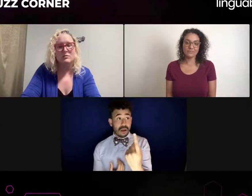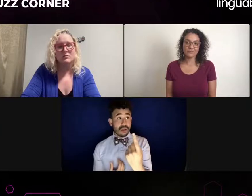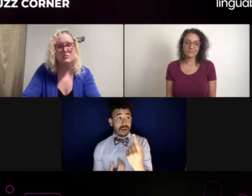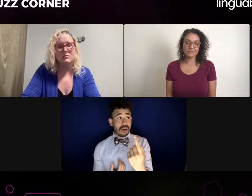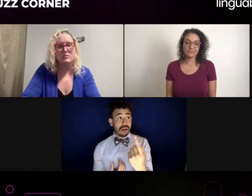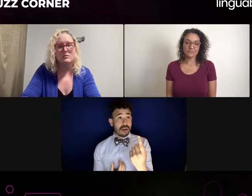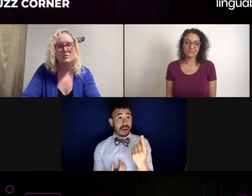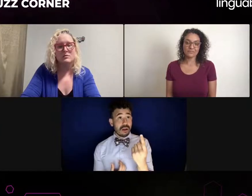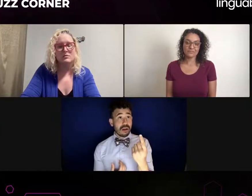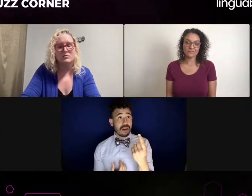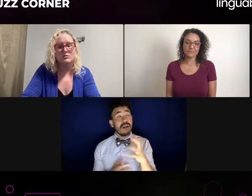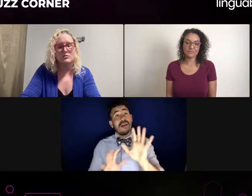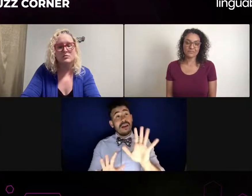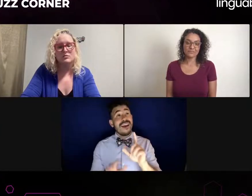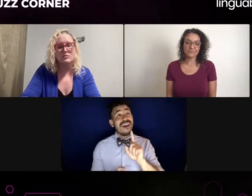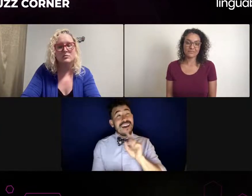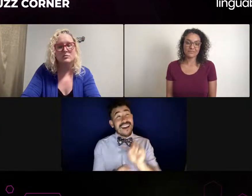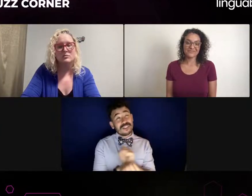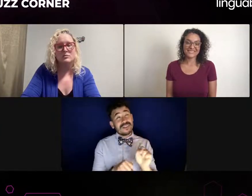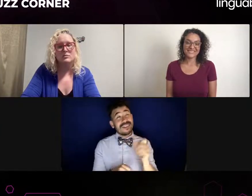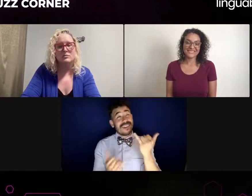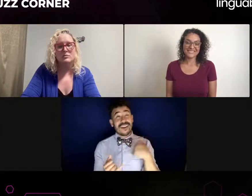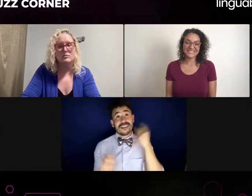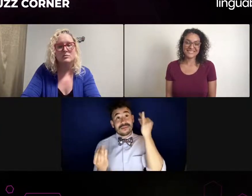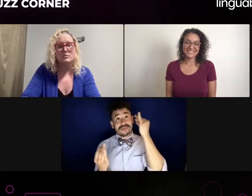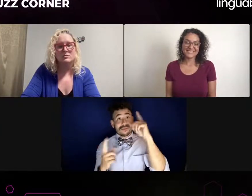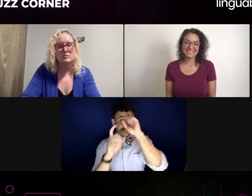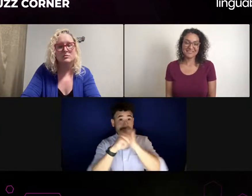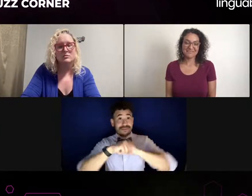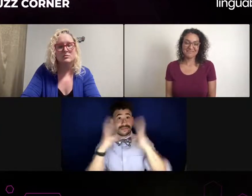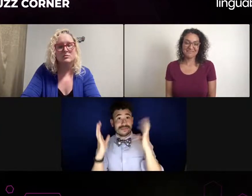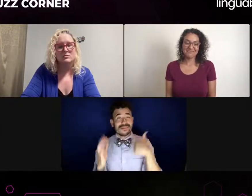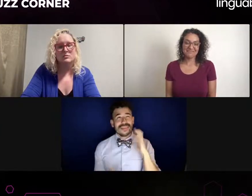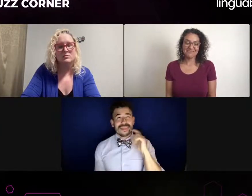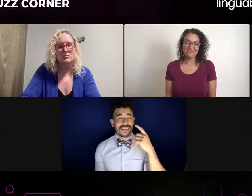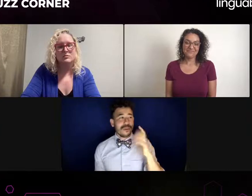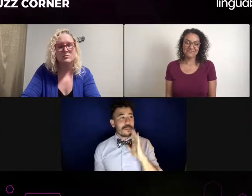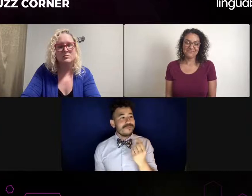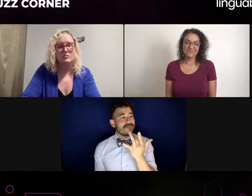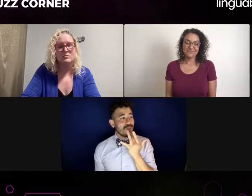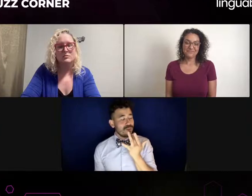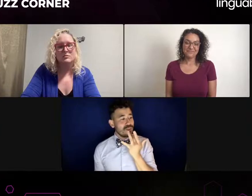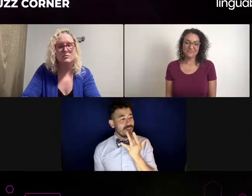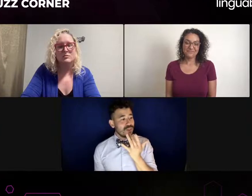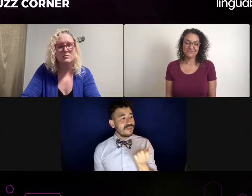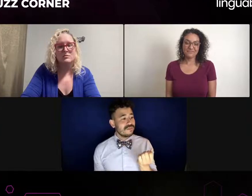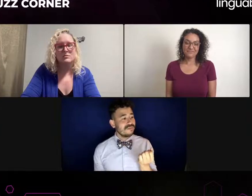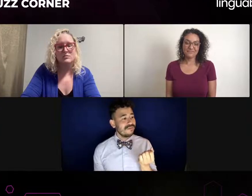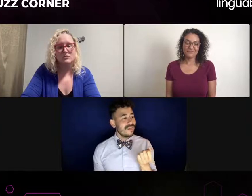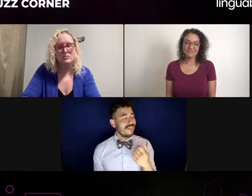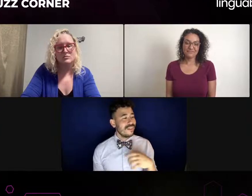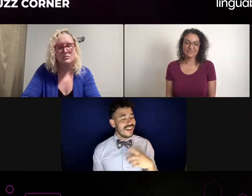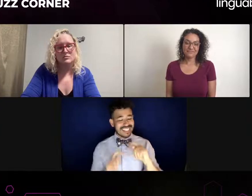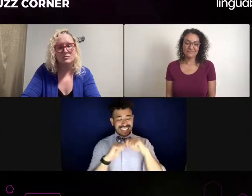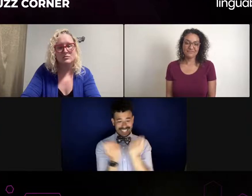You know, I really don't think there is a perfect one-size-fits-all kind of person. And, I really...